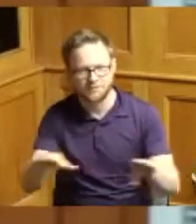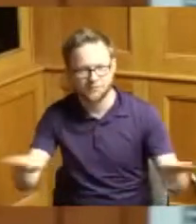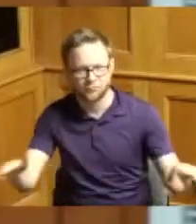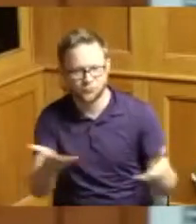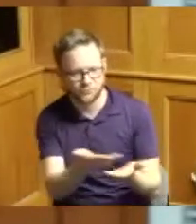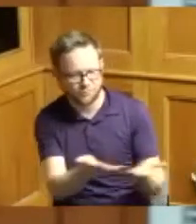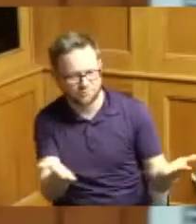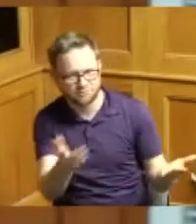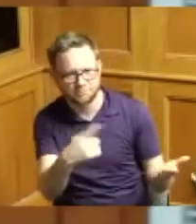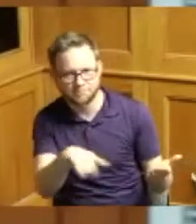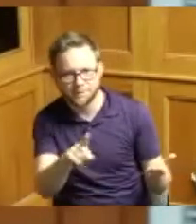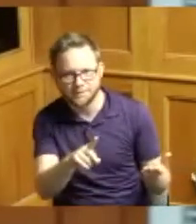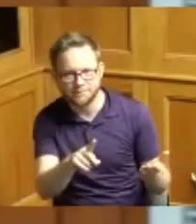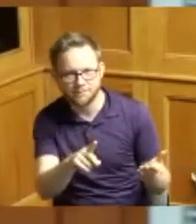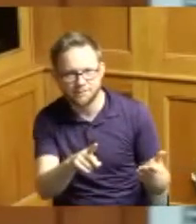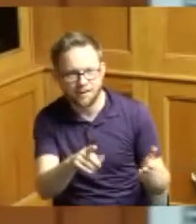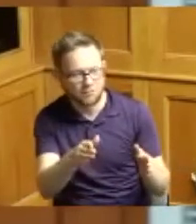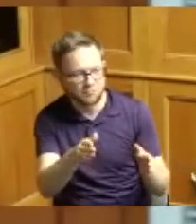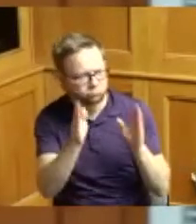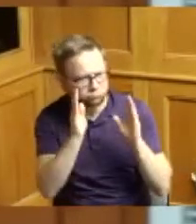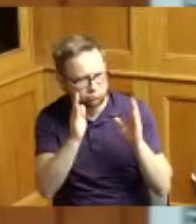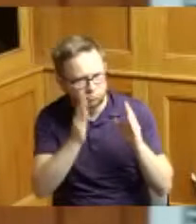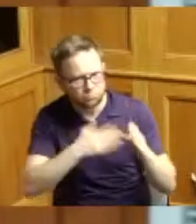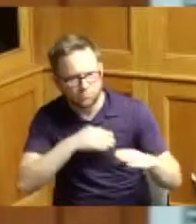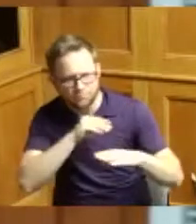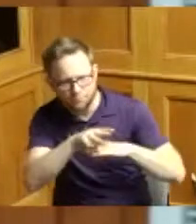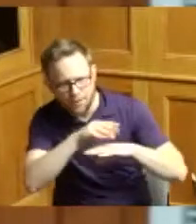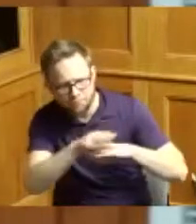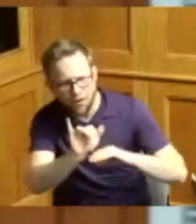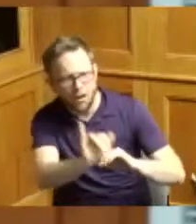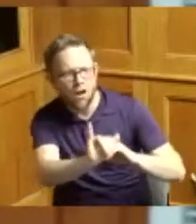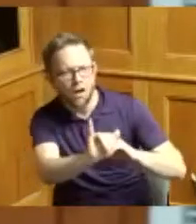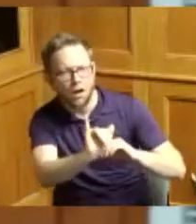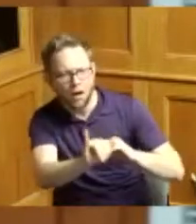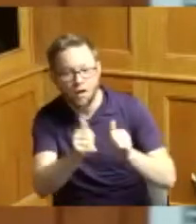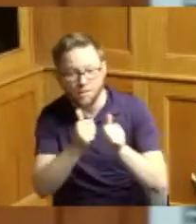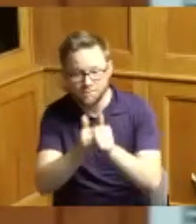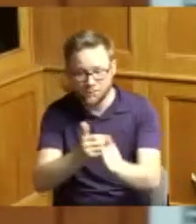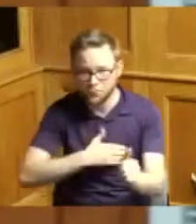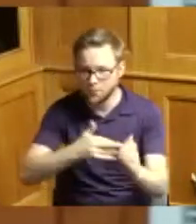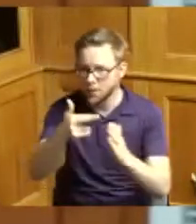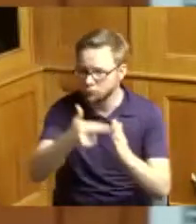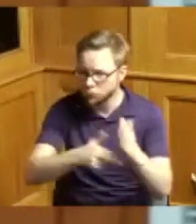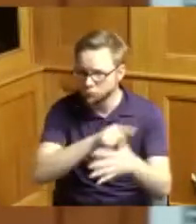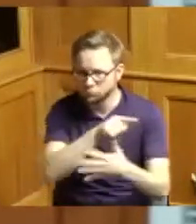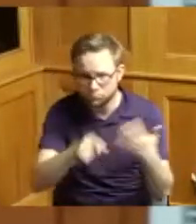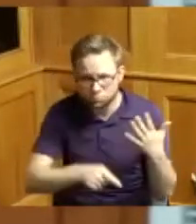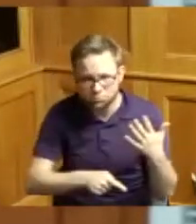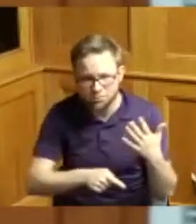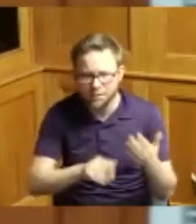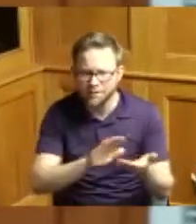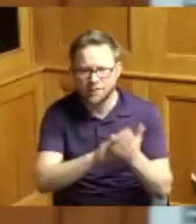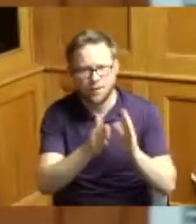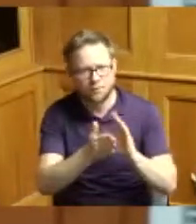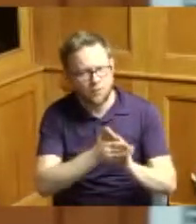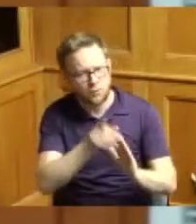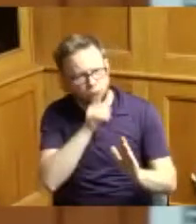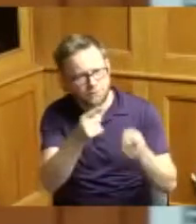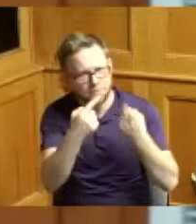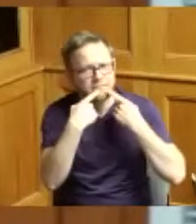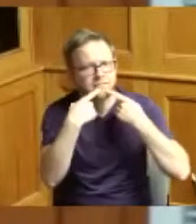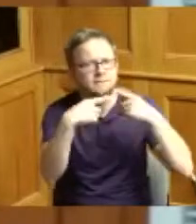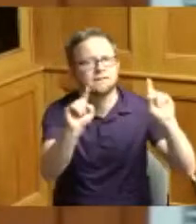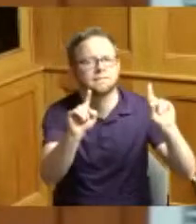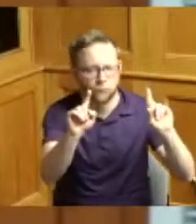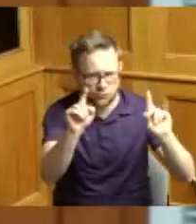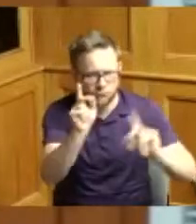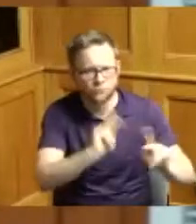listen to my advice adhere to my rules and became productive citizens as I asked them to